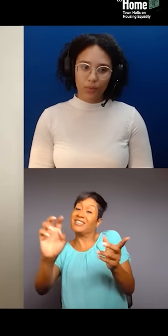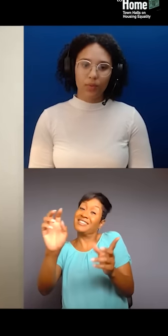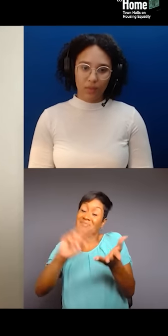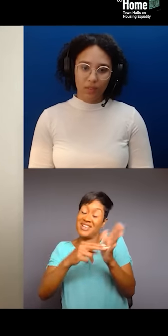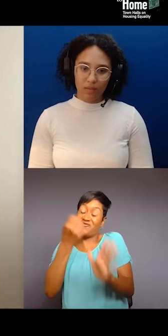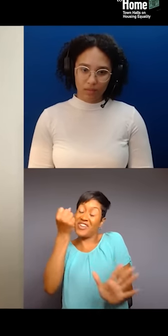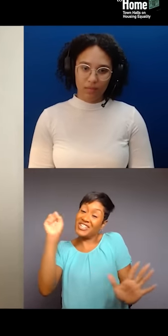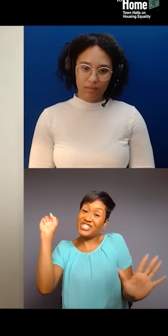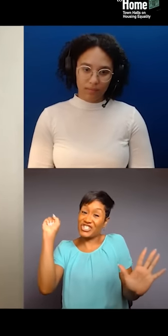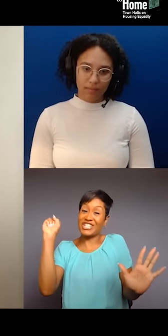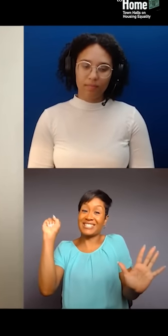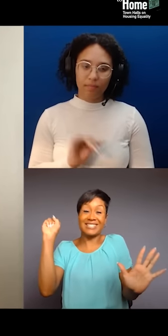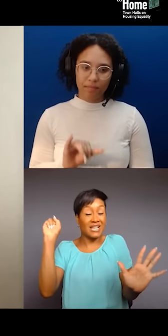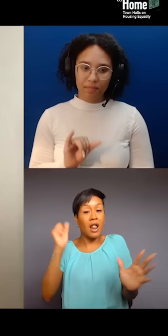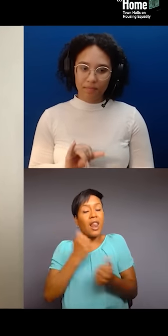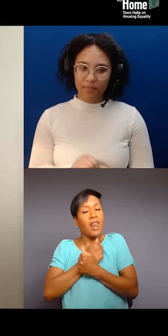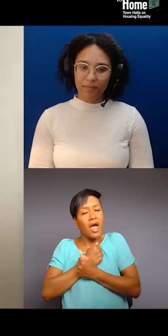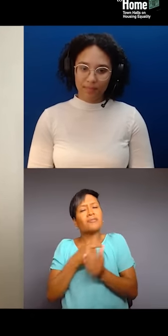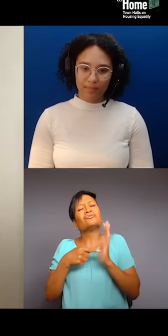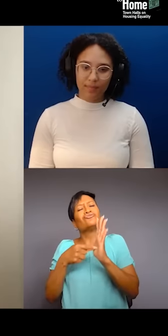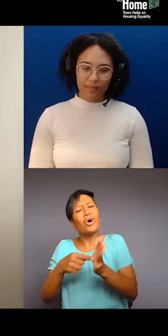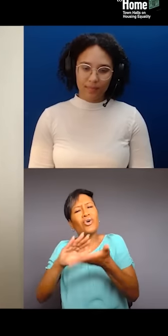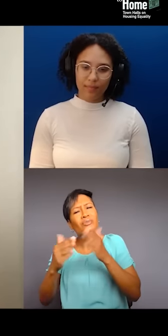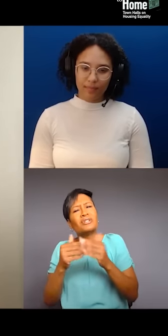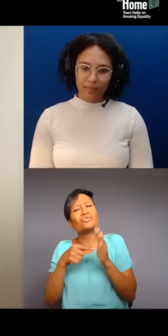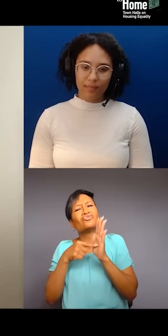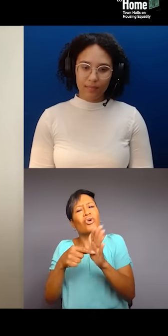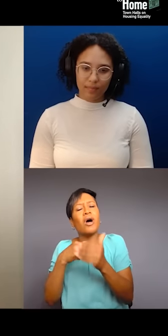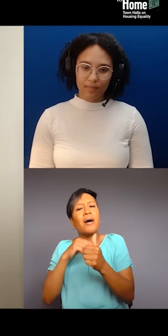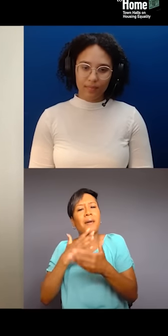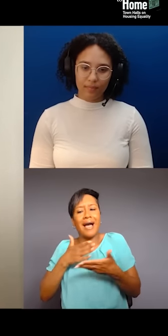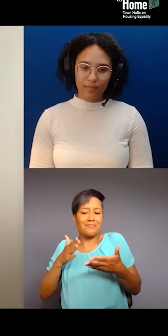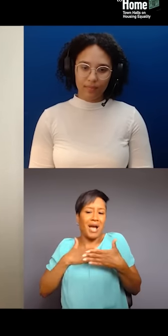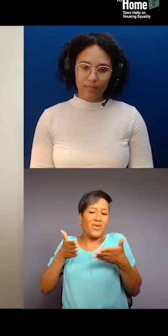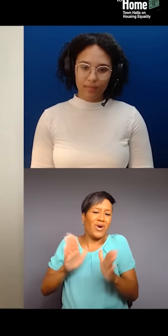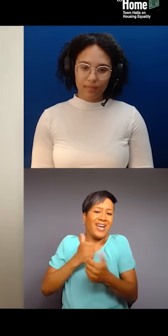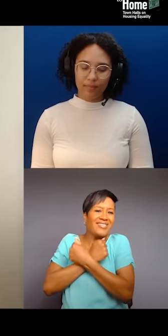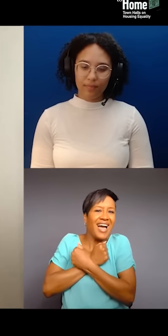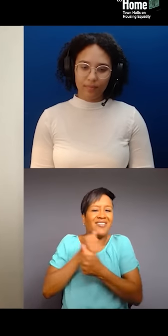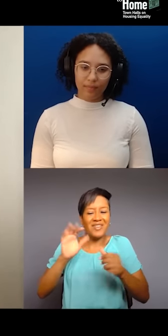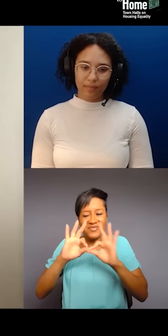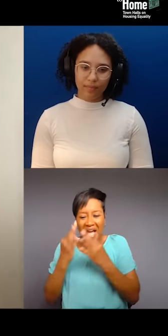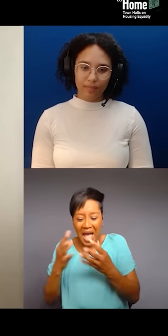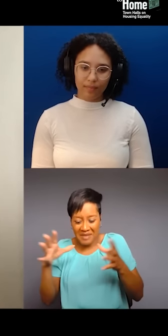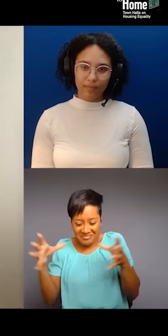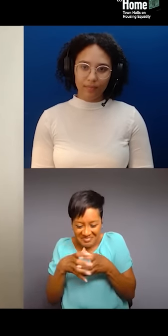We're out here loving, we're showing our community, showing how we love, how we build as our families. And a lot of these stories get lost,